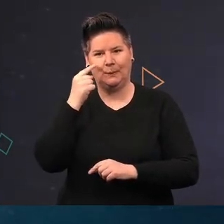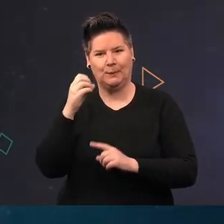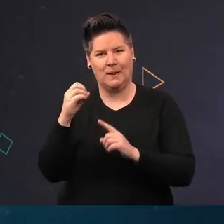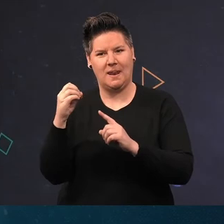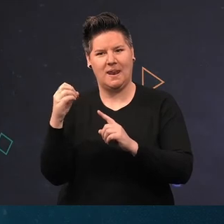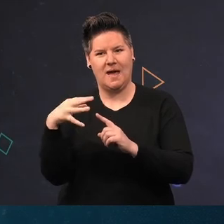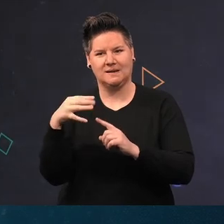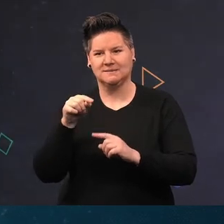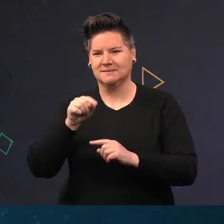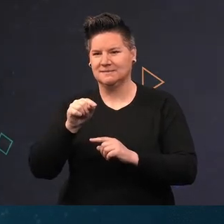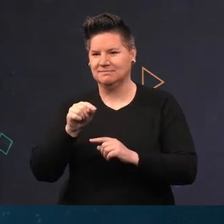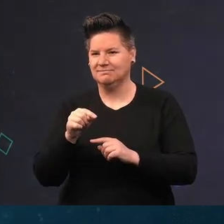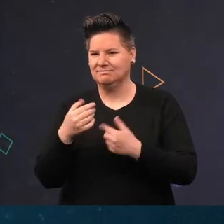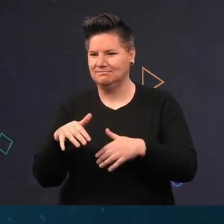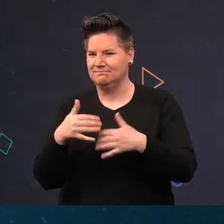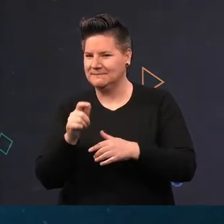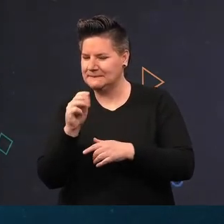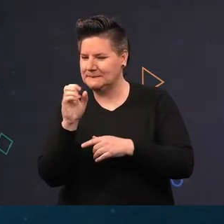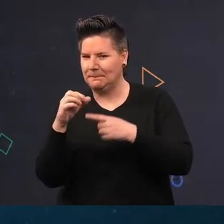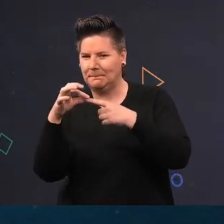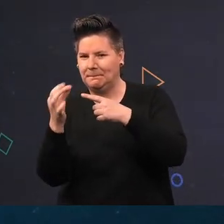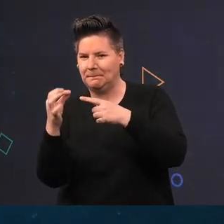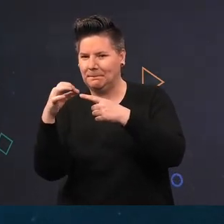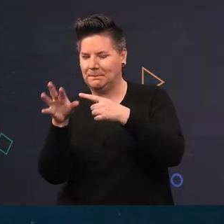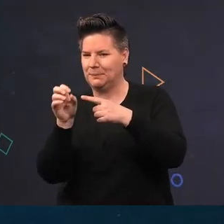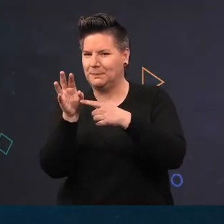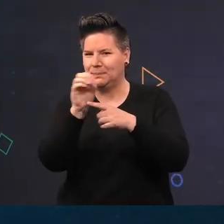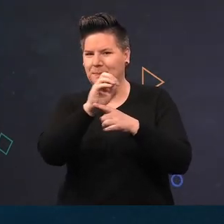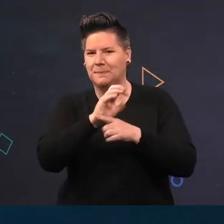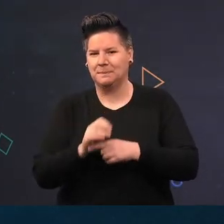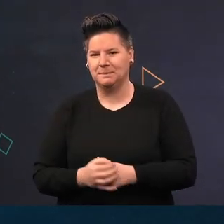A close-up that really doesn't do the electric blue tips justice